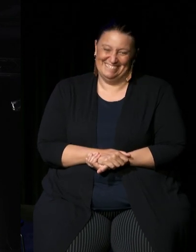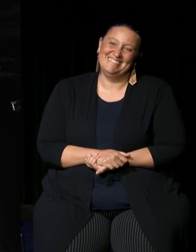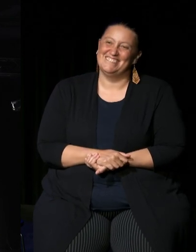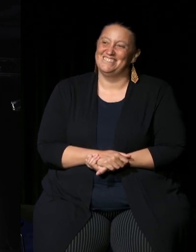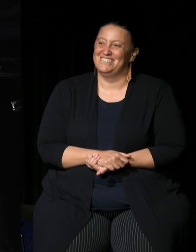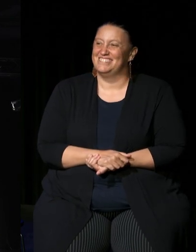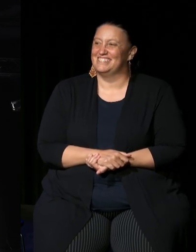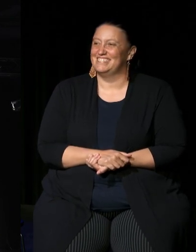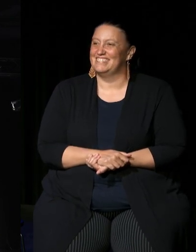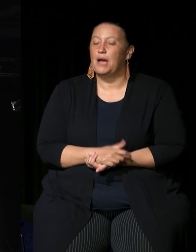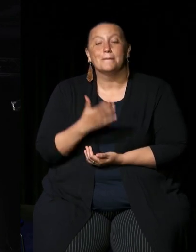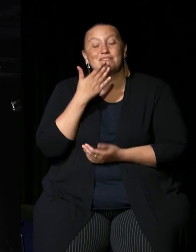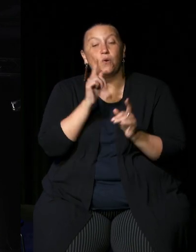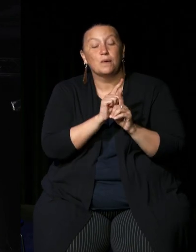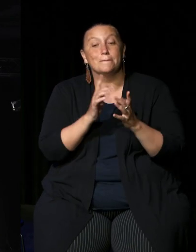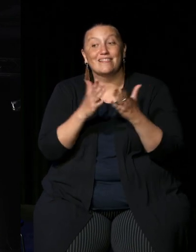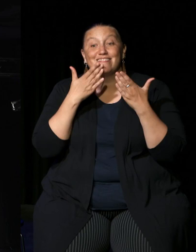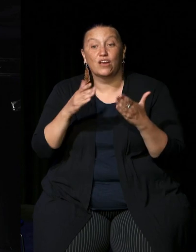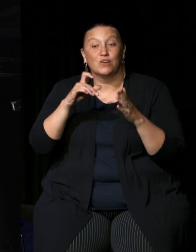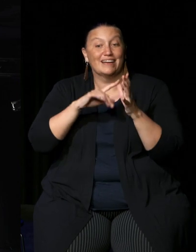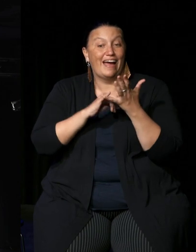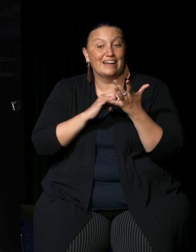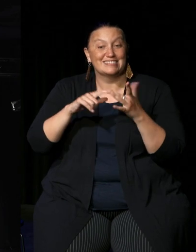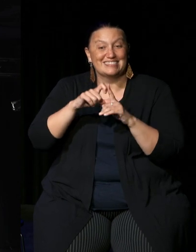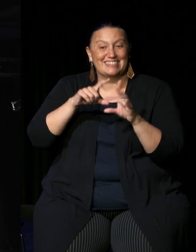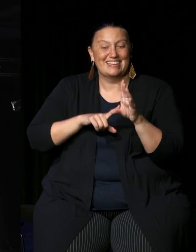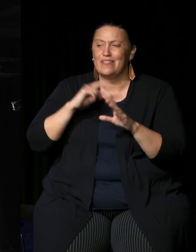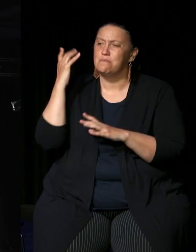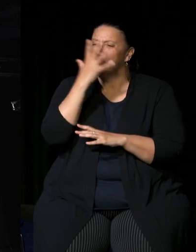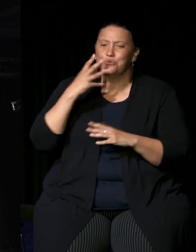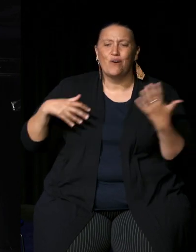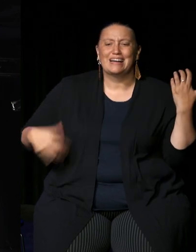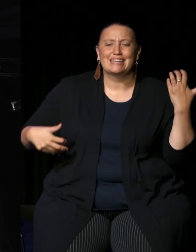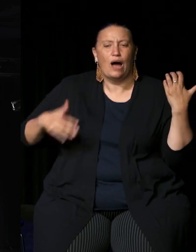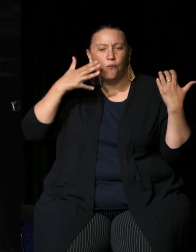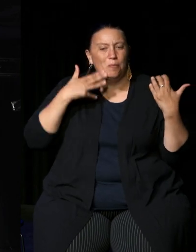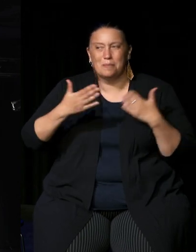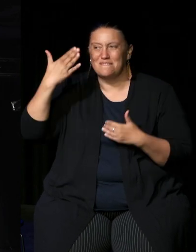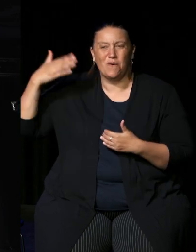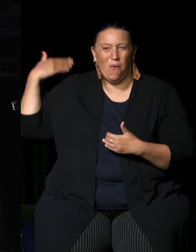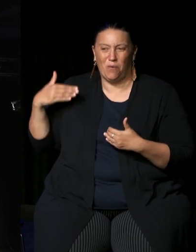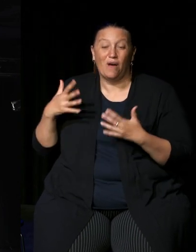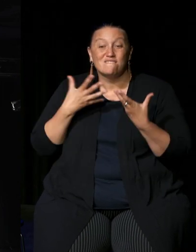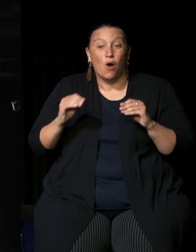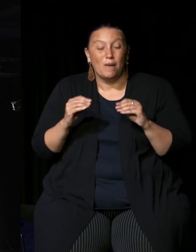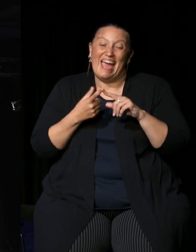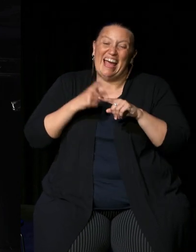Could we also thank Cassidy the beautiful guitarist and singer from Winmalee - ex-Winmalee